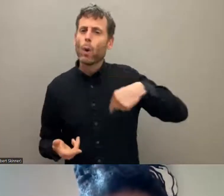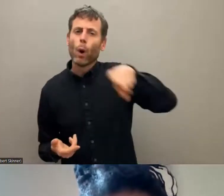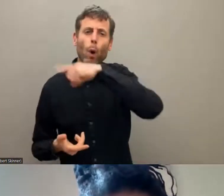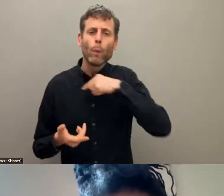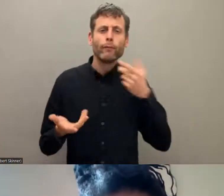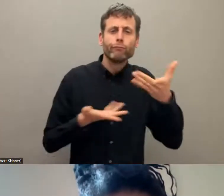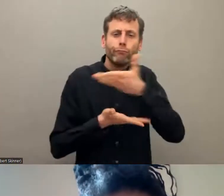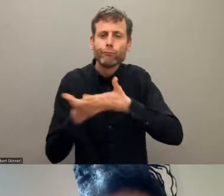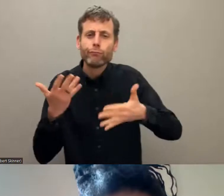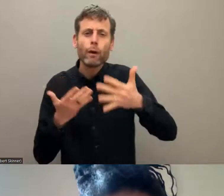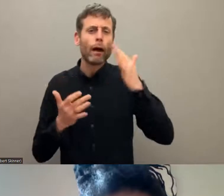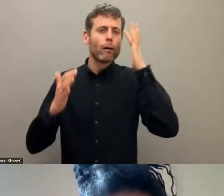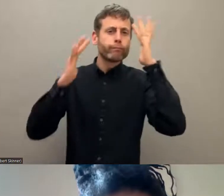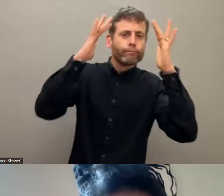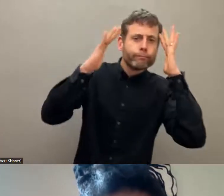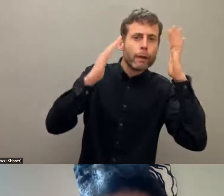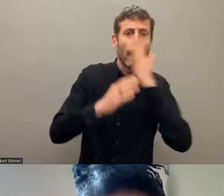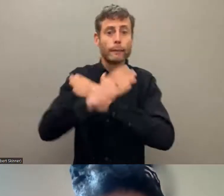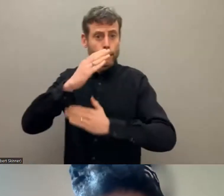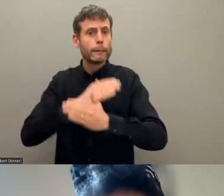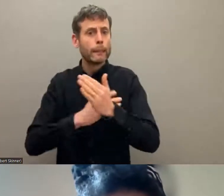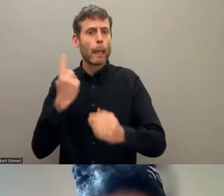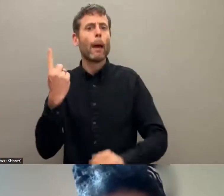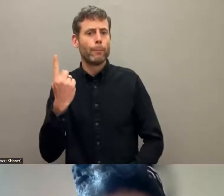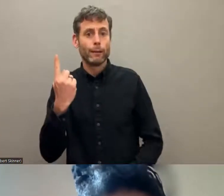intersectionalities of the renovating of the conception of the faith. We